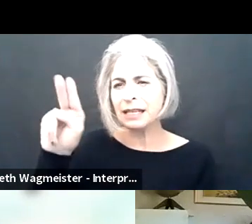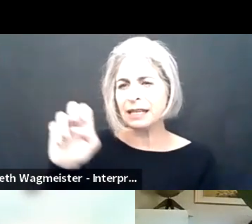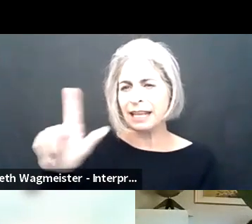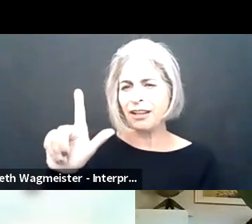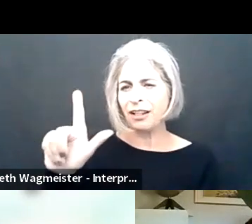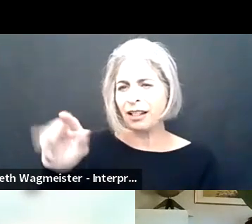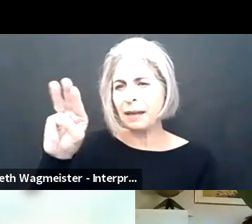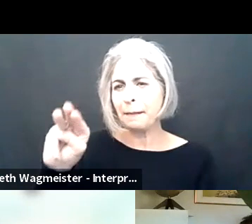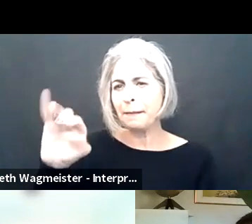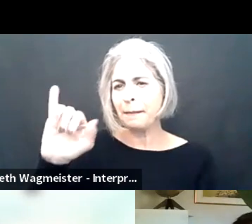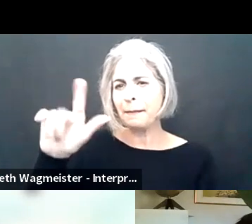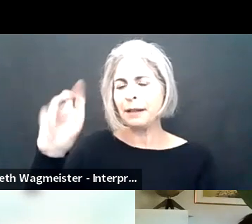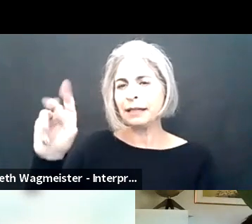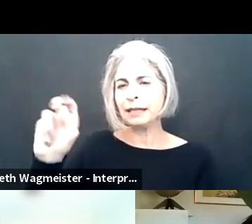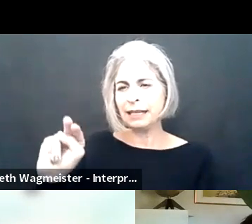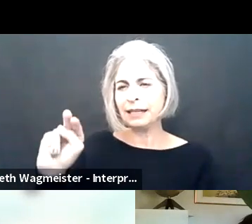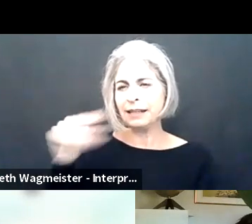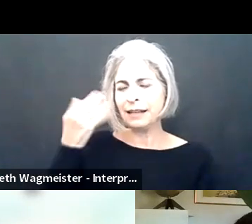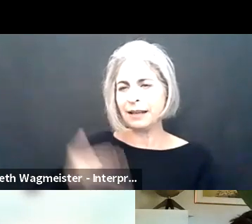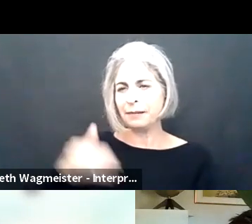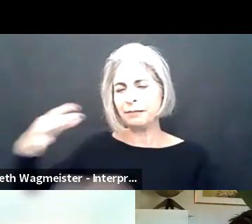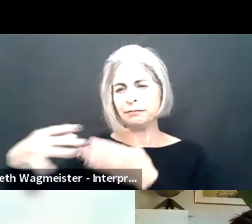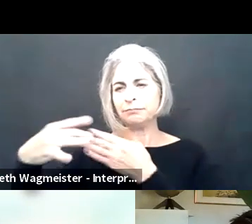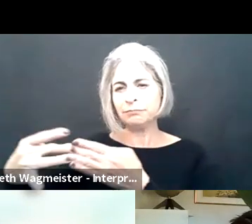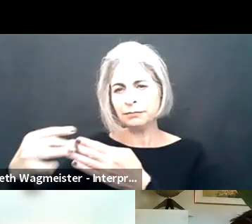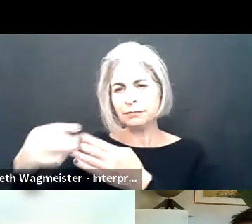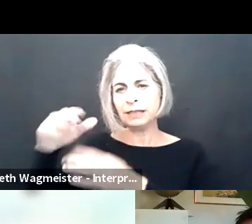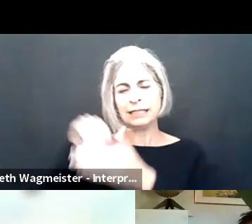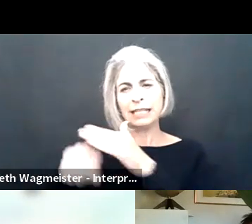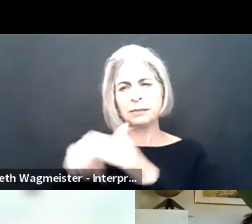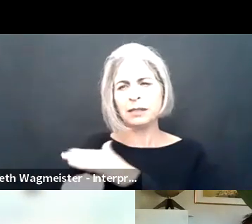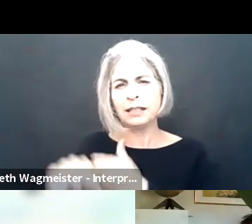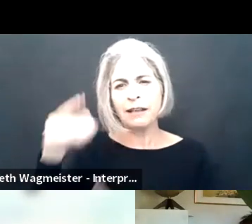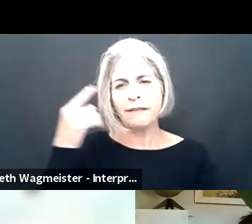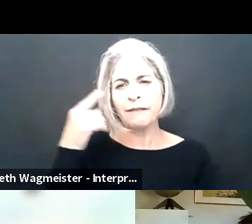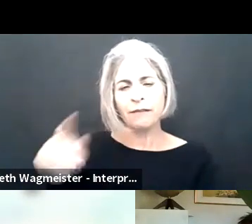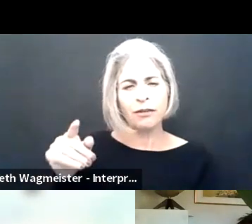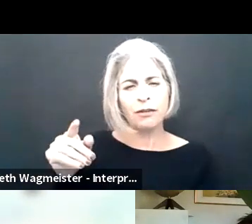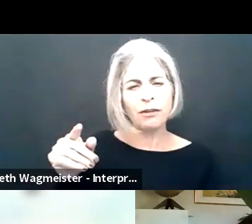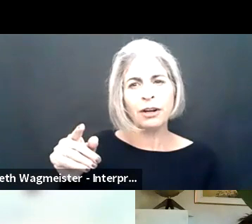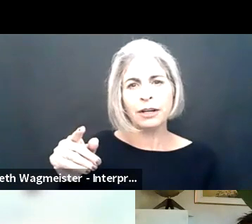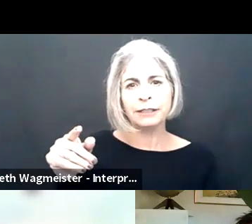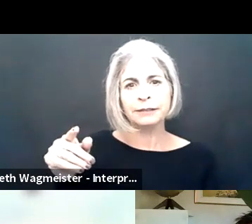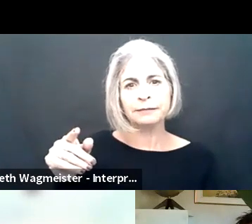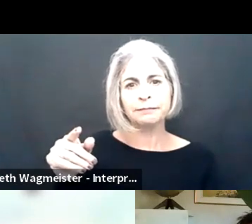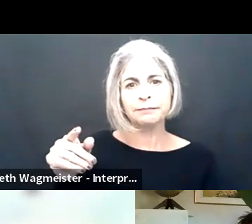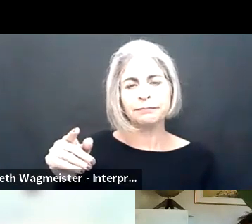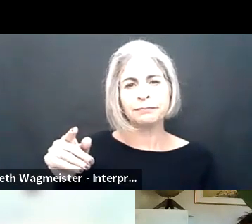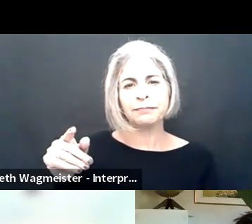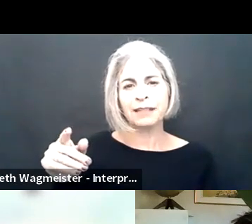So Neil, you want to start? Neil: So I'm Neil Milliken, head of